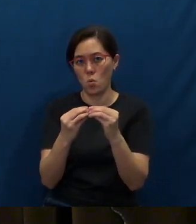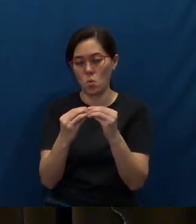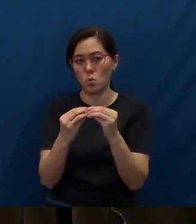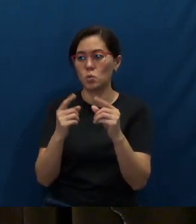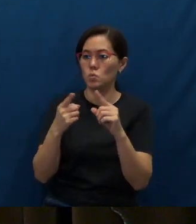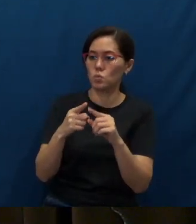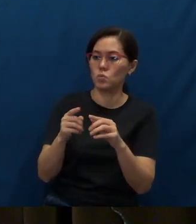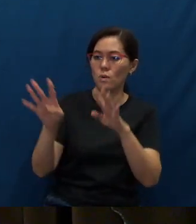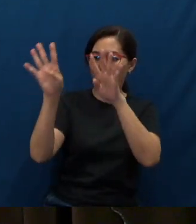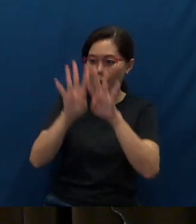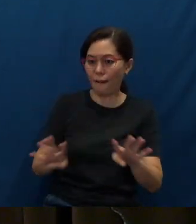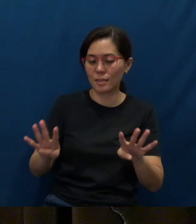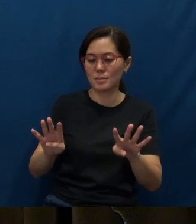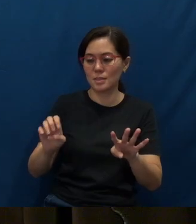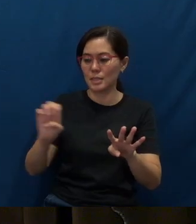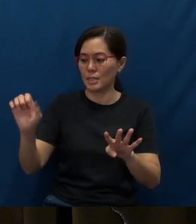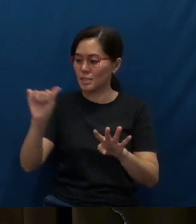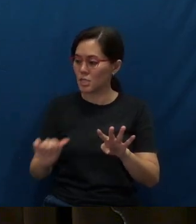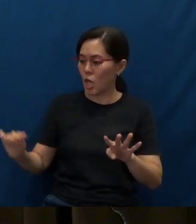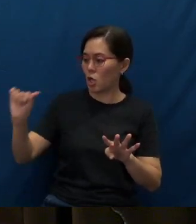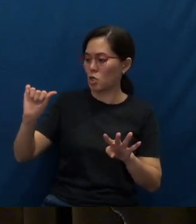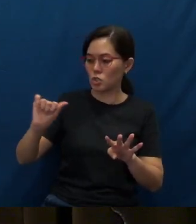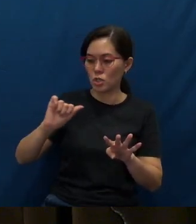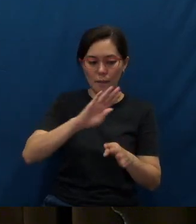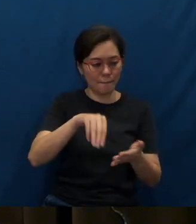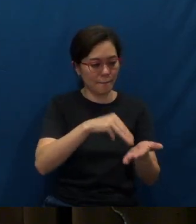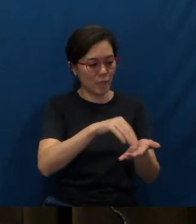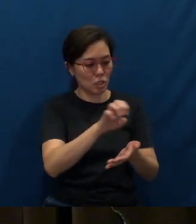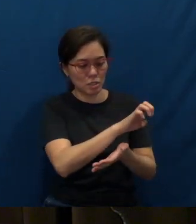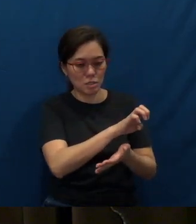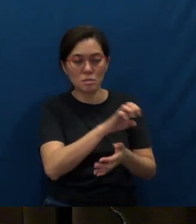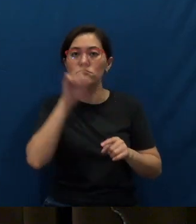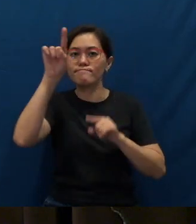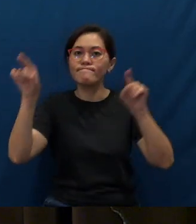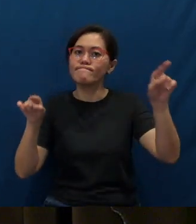To ASEAN, to East Asia, to the Middle East and elsewhere,